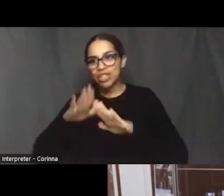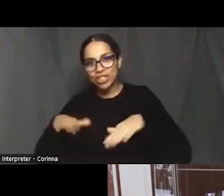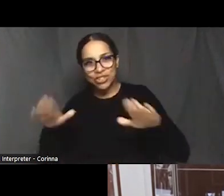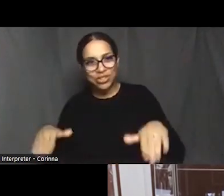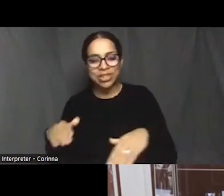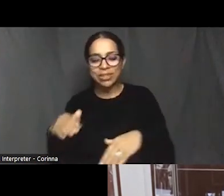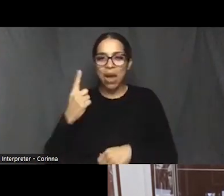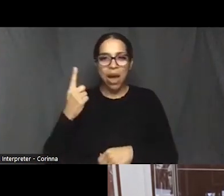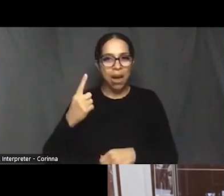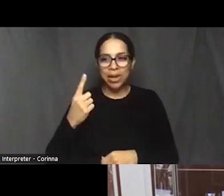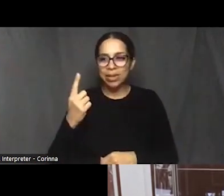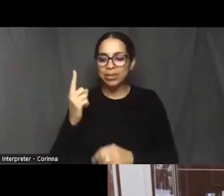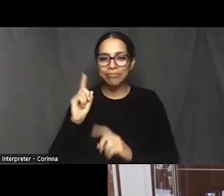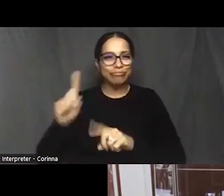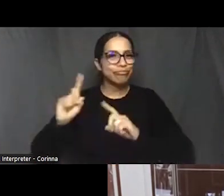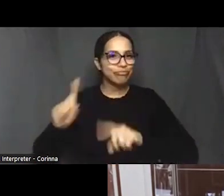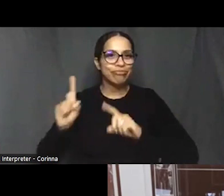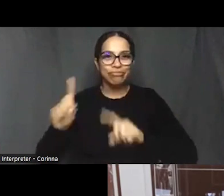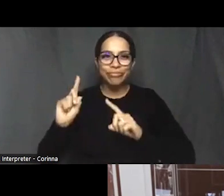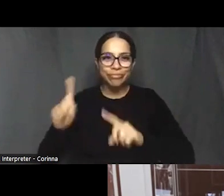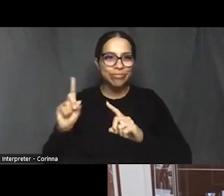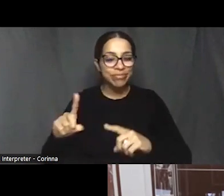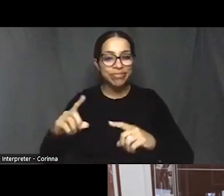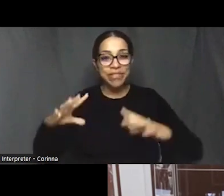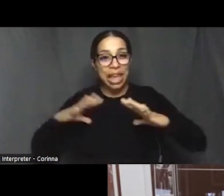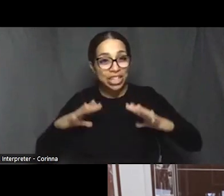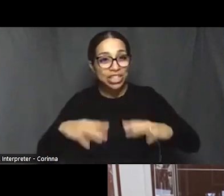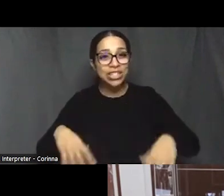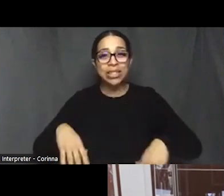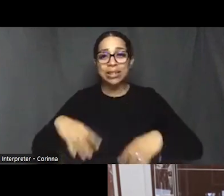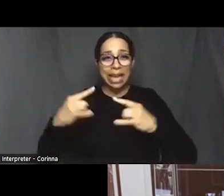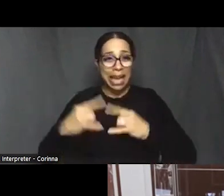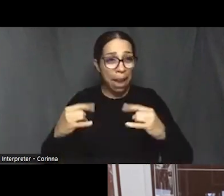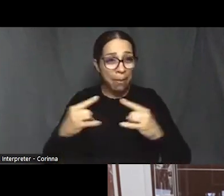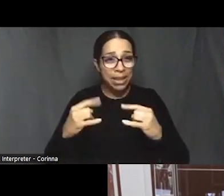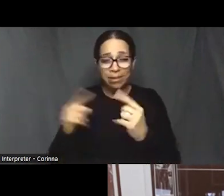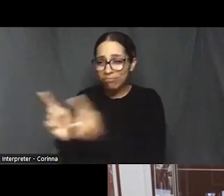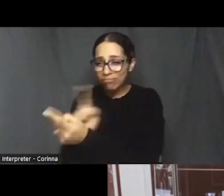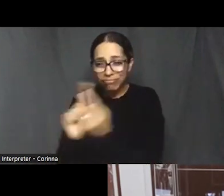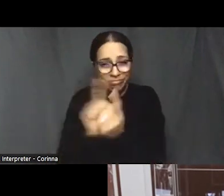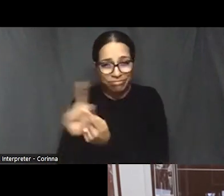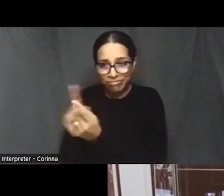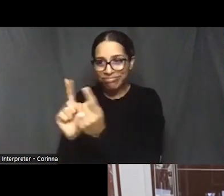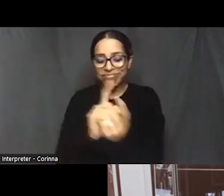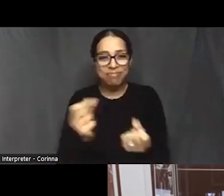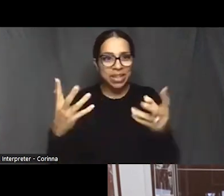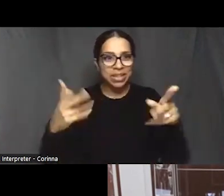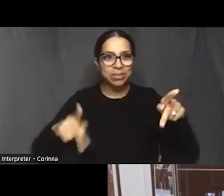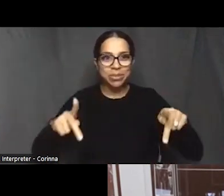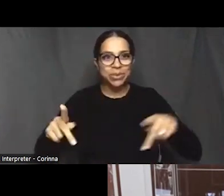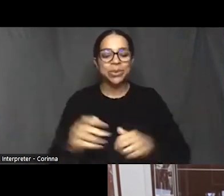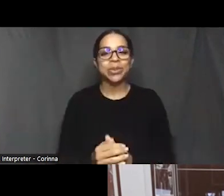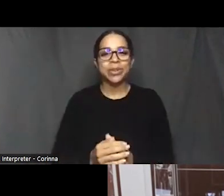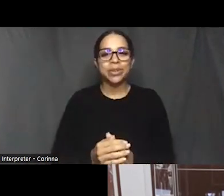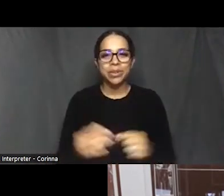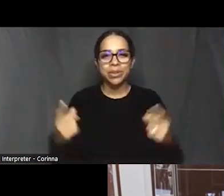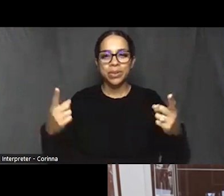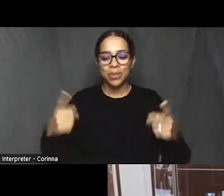that kind of thing, and getting to know a lot of people there. When when the genesis